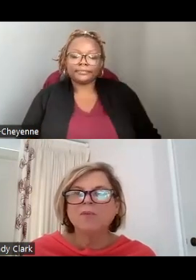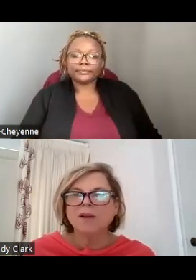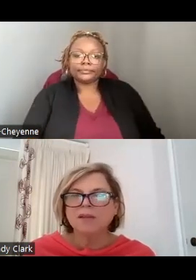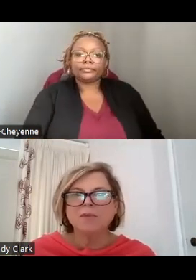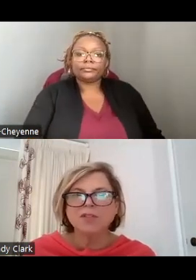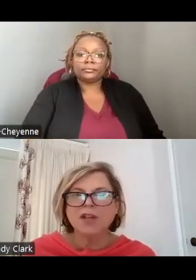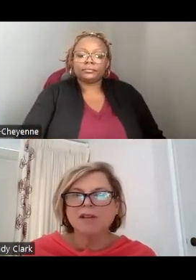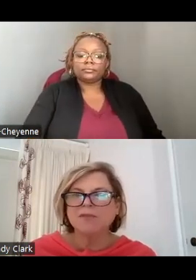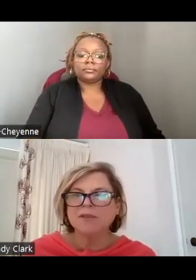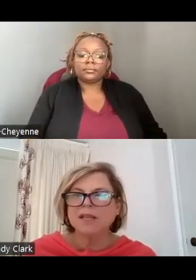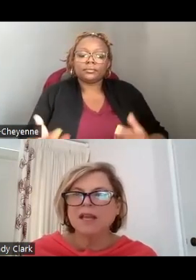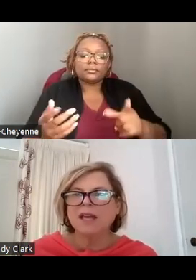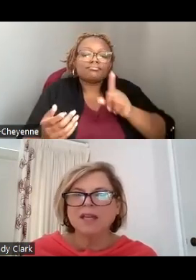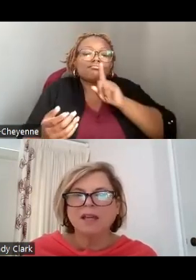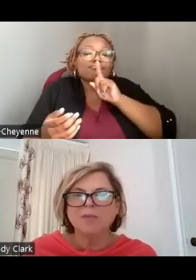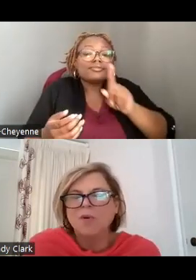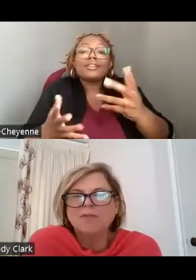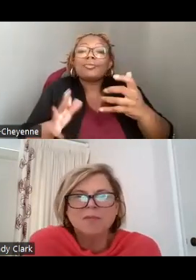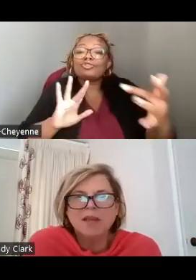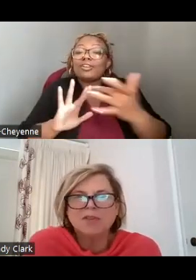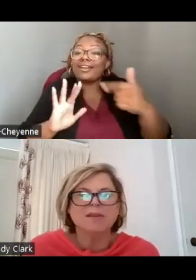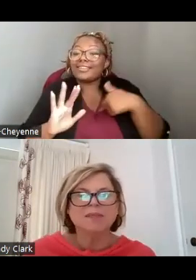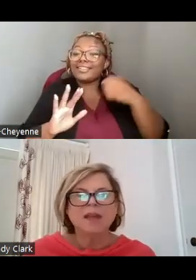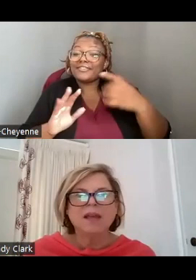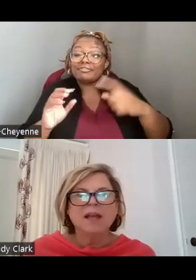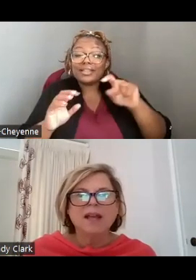REALLY WANT YOU TO REACH OUT IF YOU NEED ANY AND MORE INFORMATION.